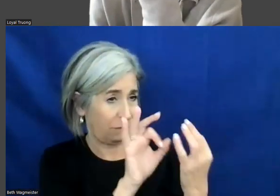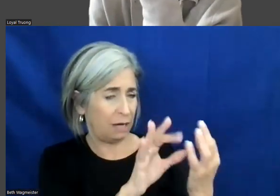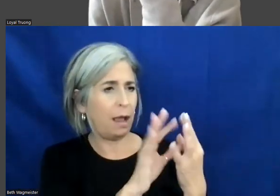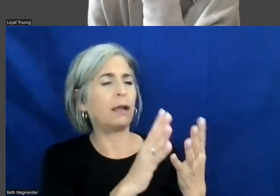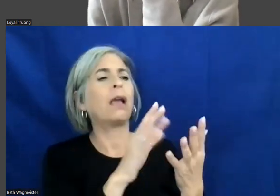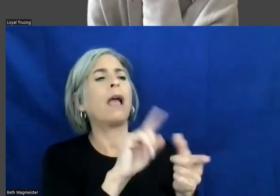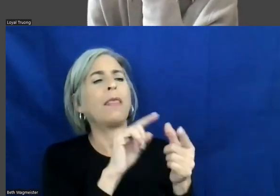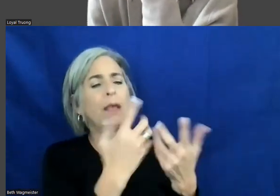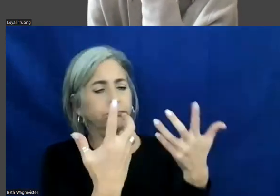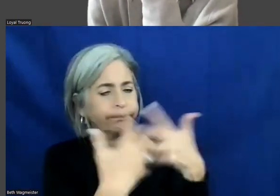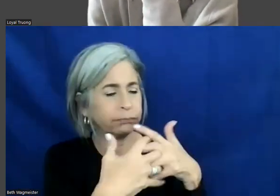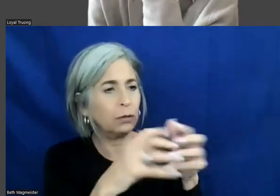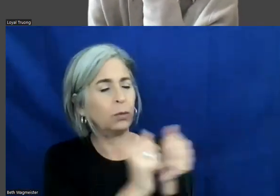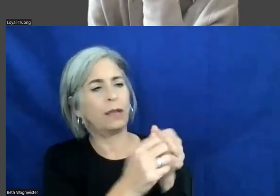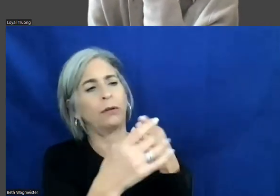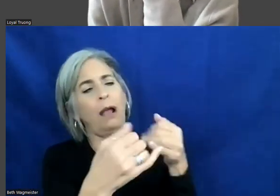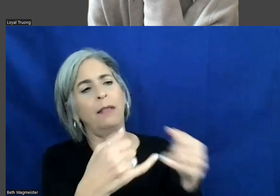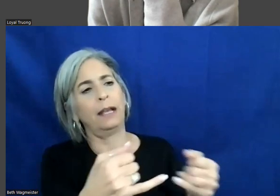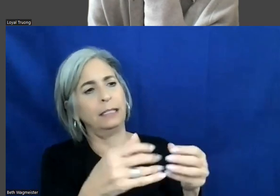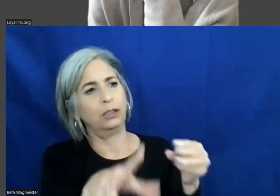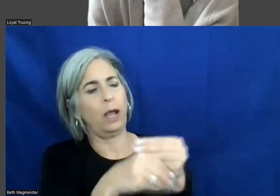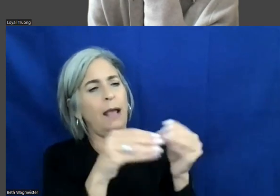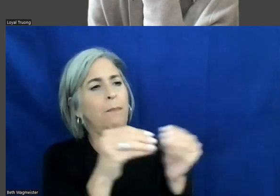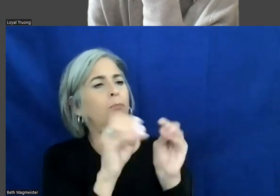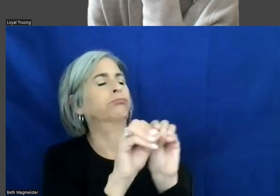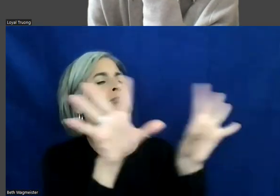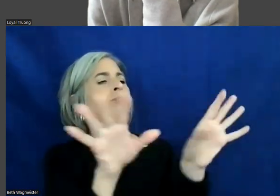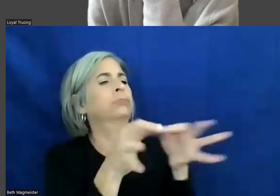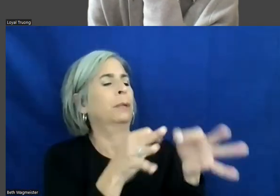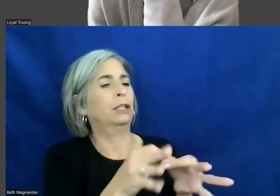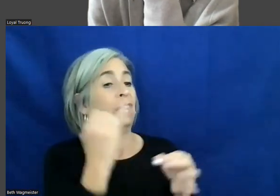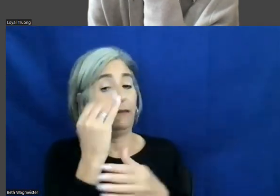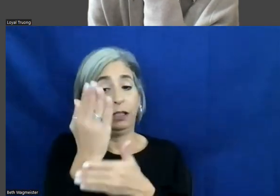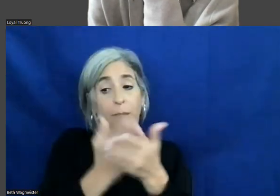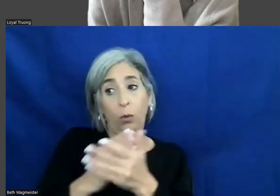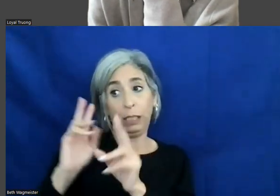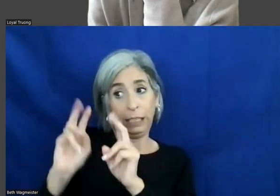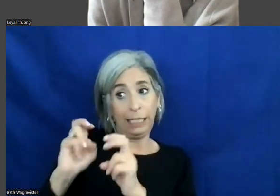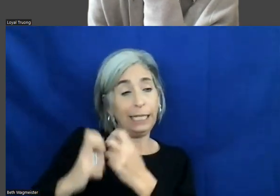that into our guidelines if it is a usage issue. If it is a component issue, it may be something